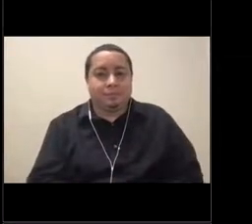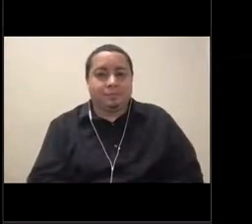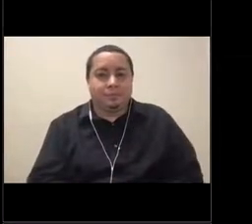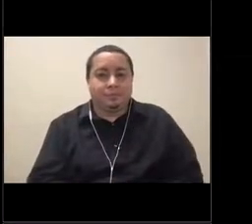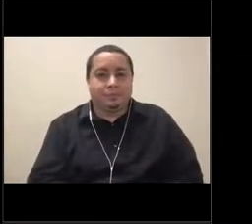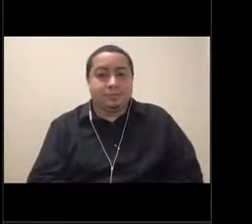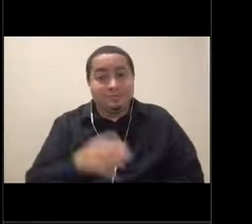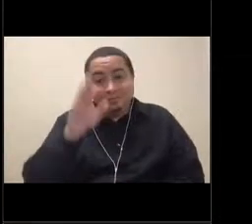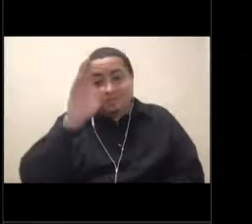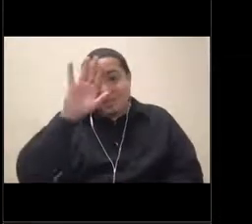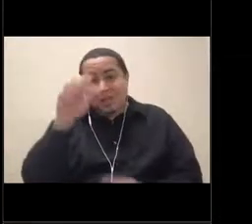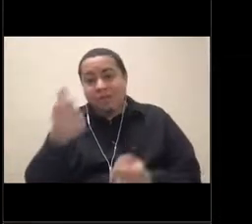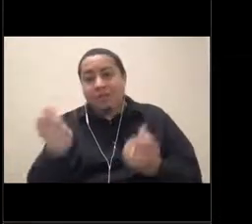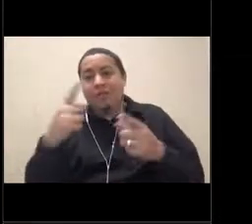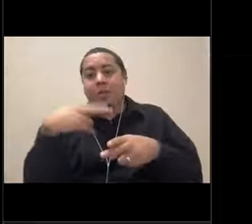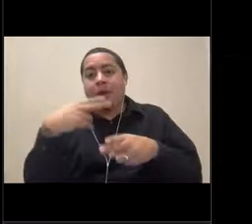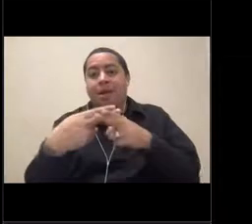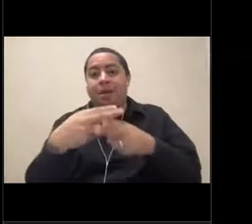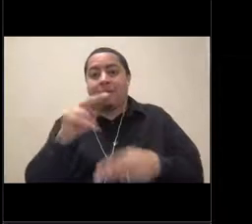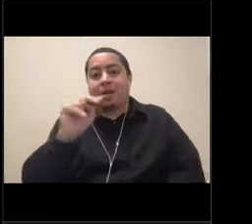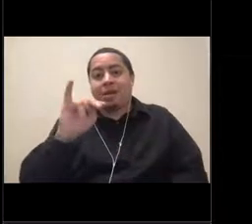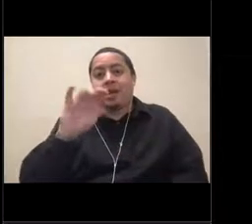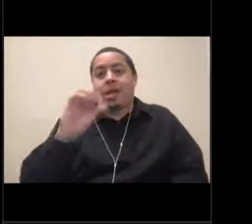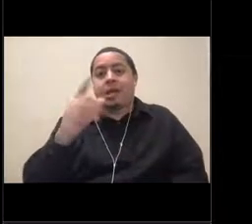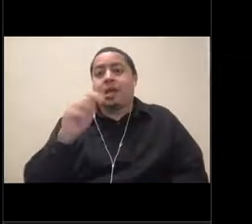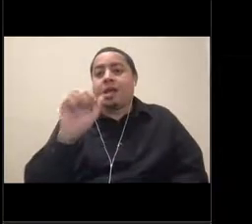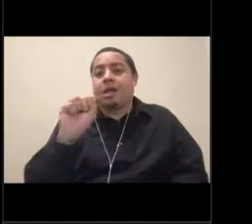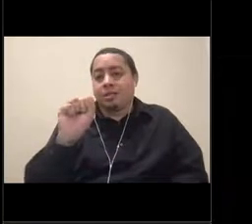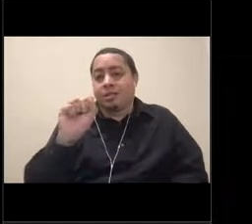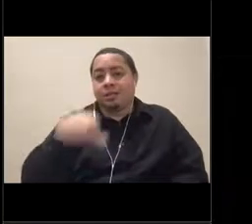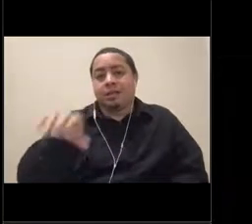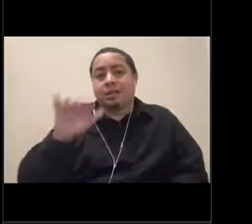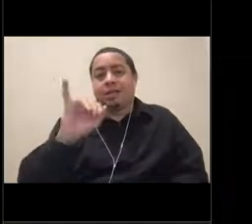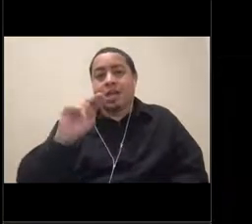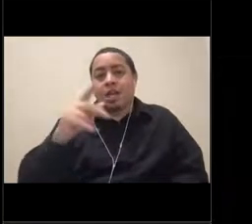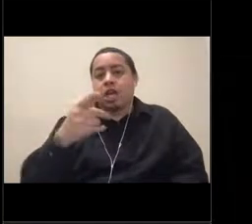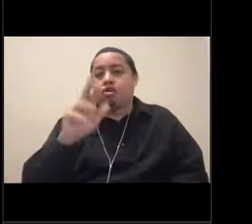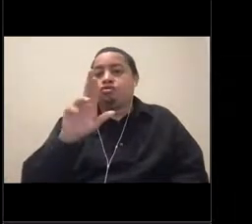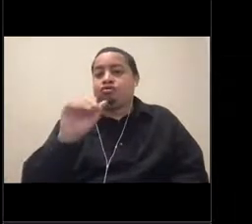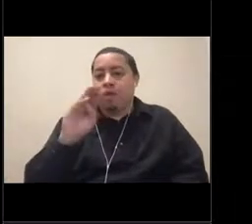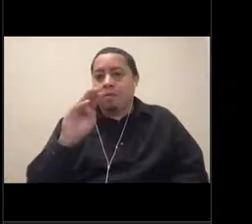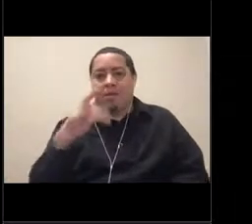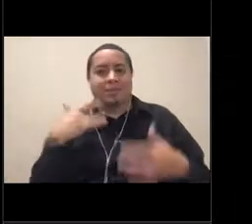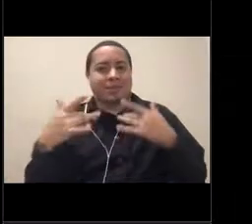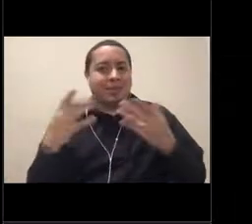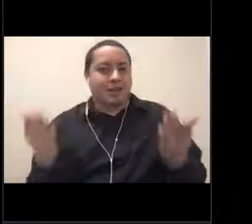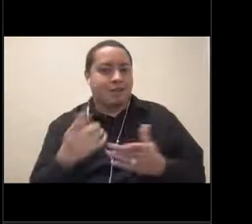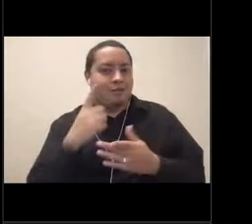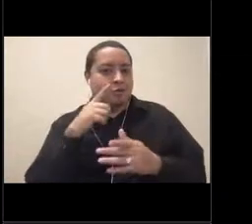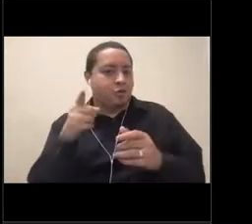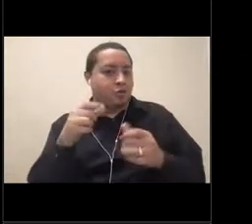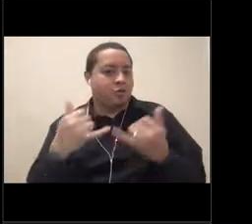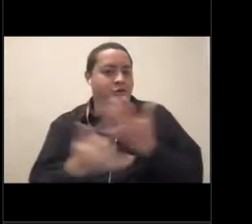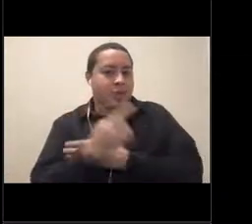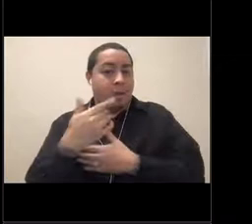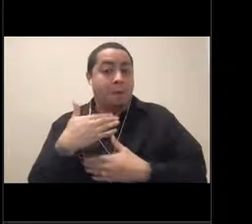Hello, everybody. My name is Nick Ingram, and I'm excited to be with you here today. On your screen is a picture of me as a youngster,